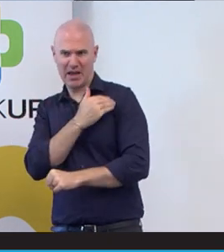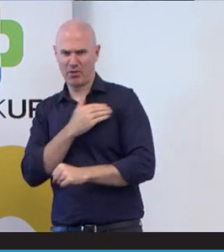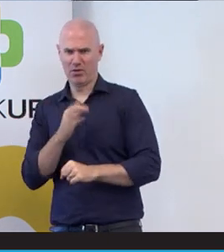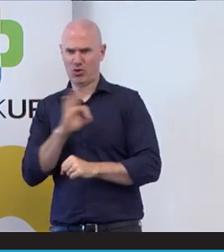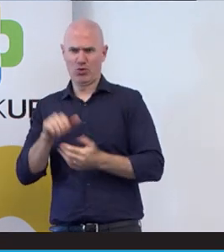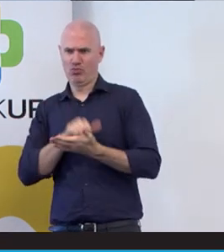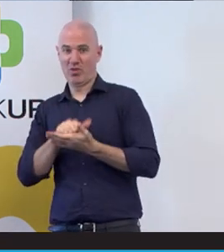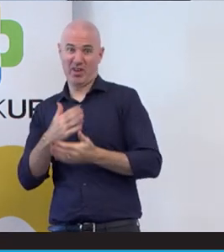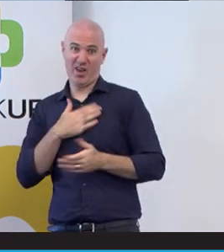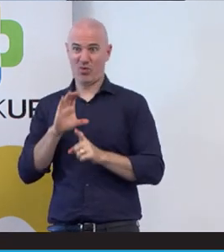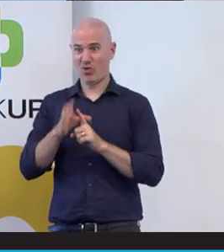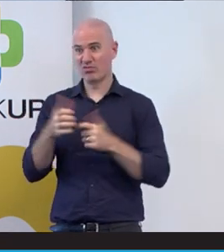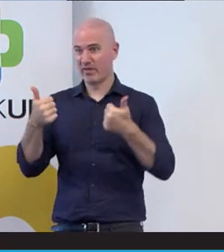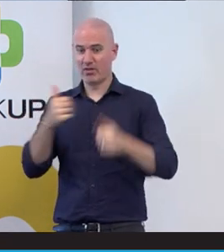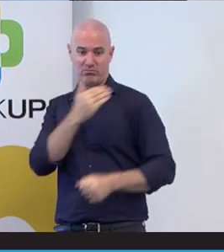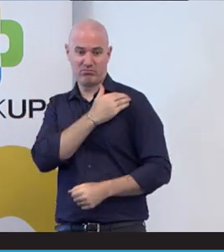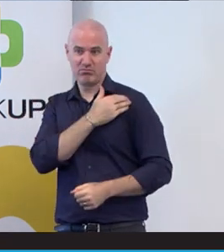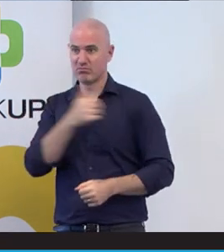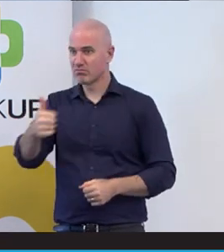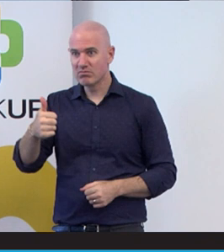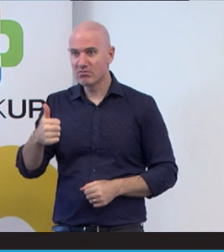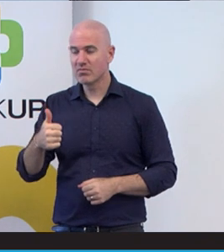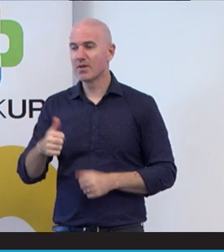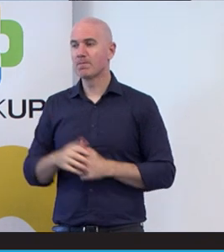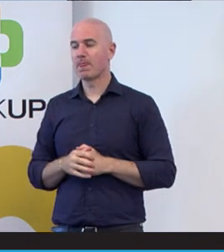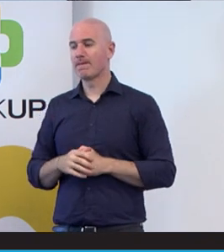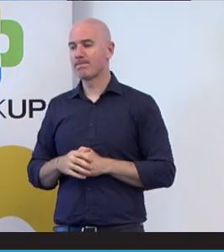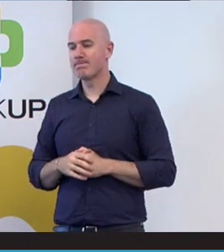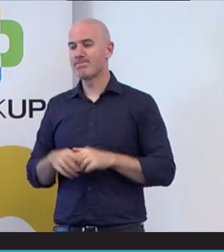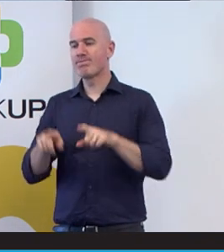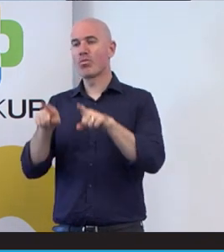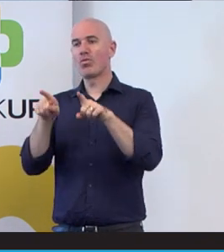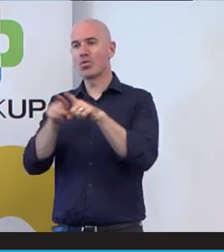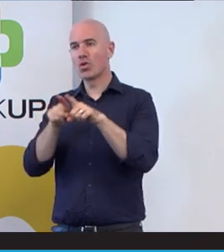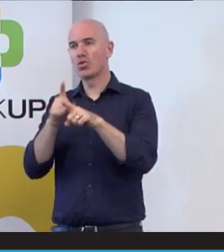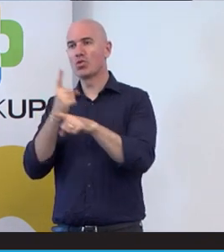And thats just on the top and that we also talk about technology because a lot of people